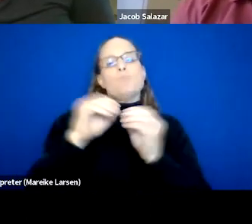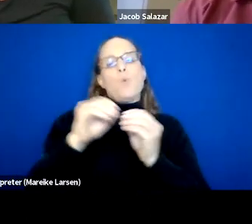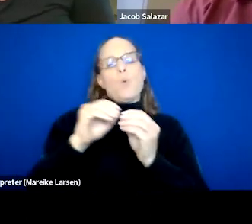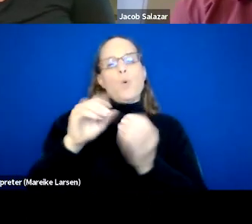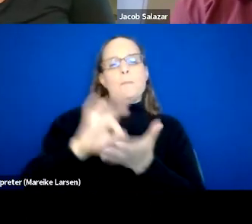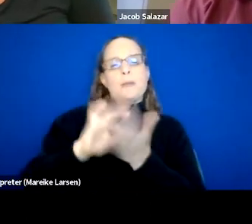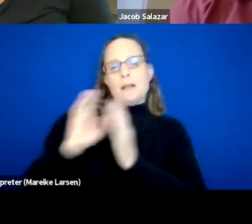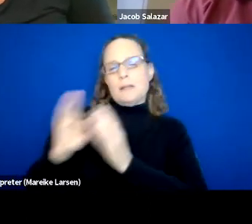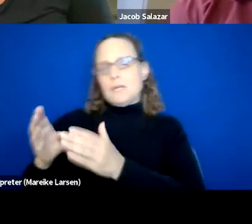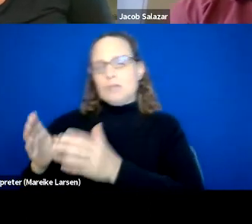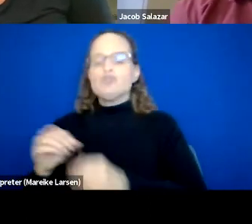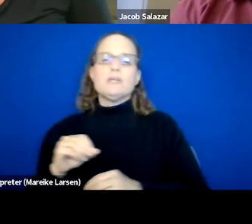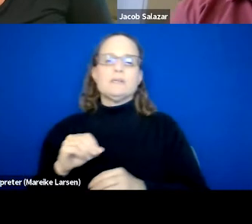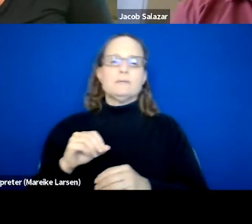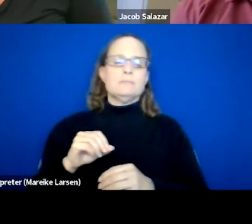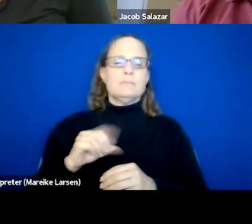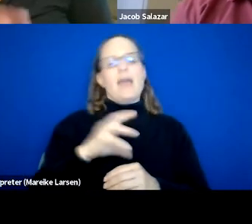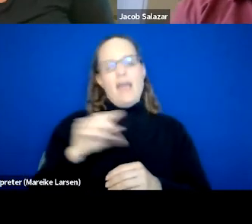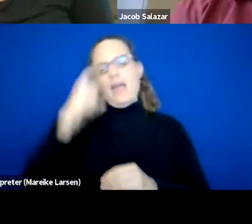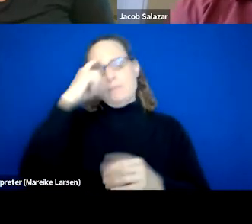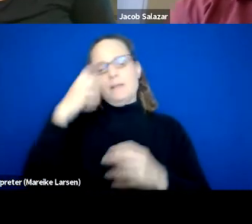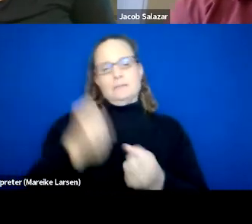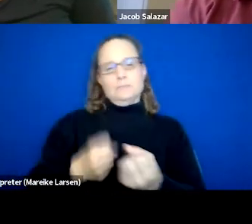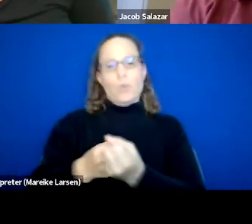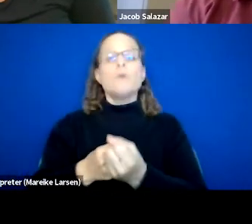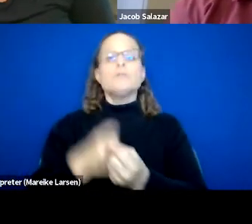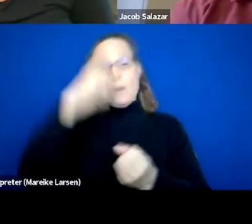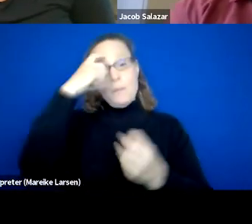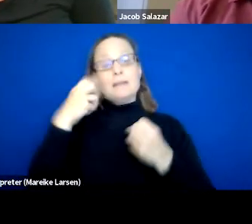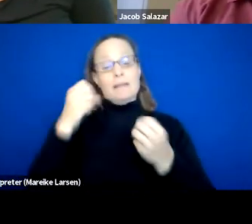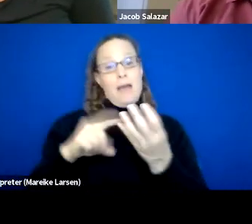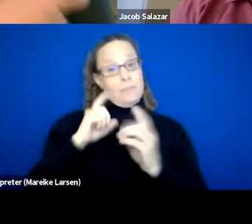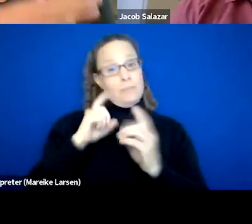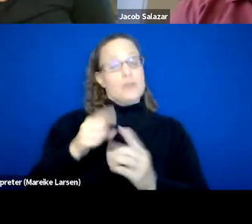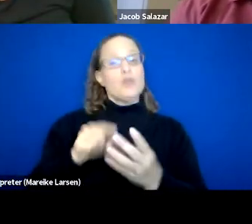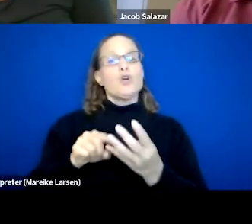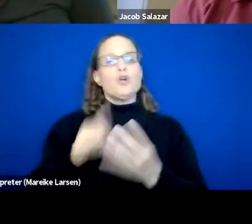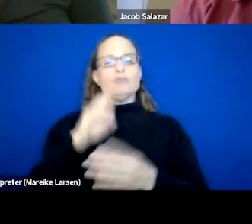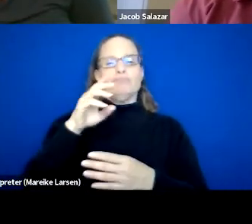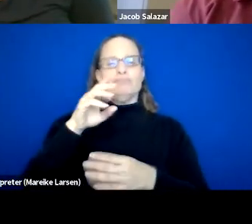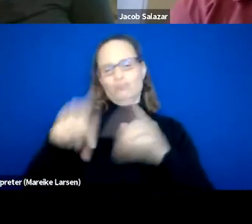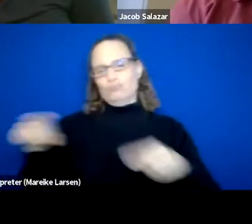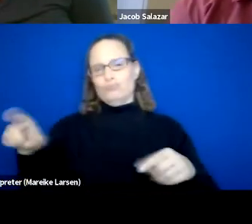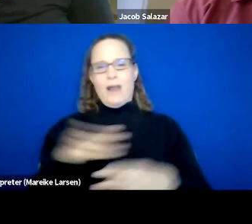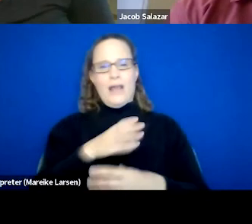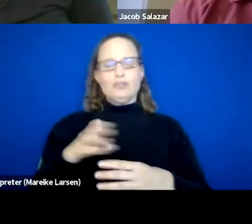in addition to their mental health support. So our Mental Health pillar ranges depending on where folks fit in that category